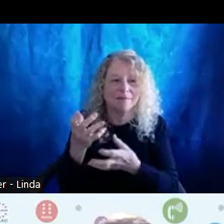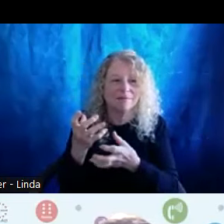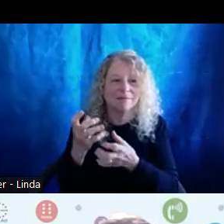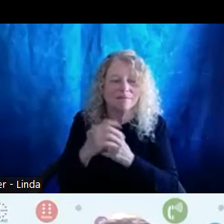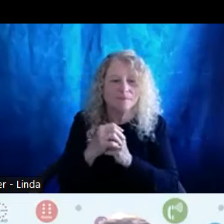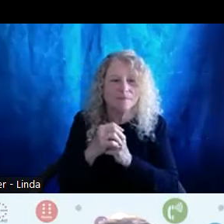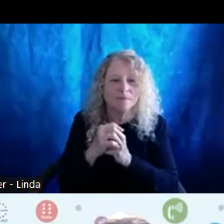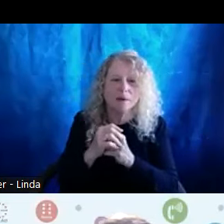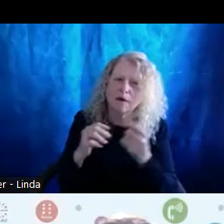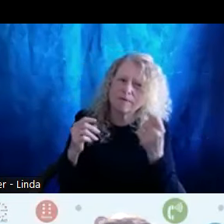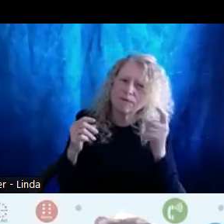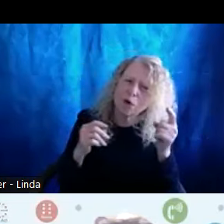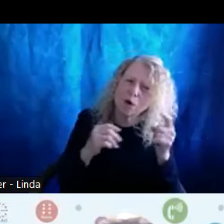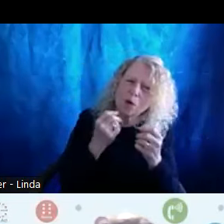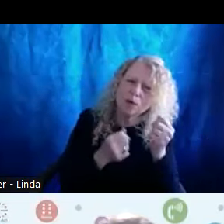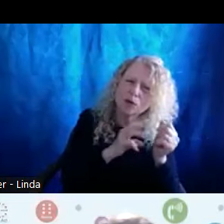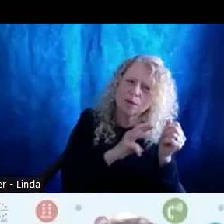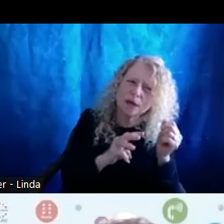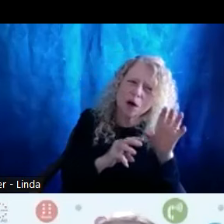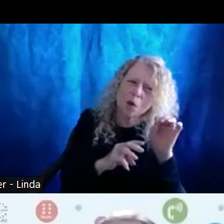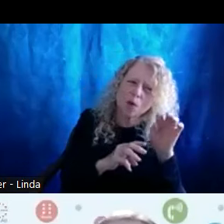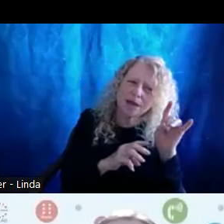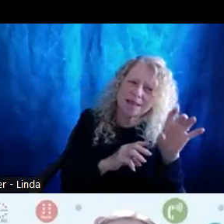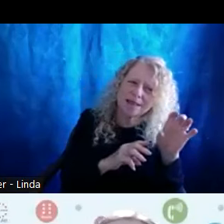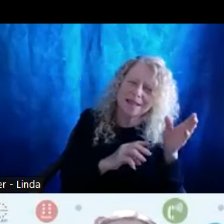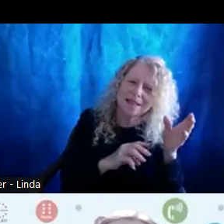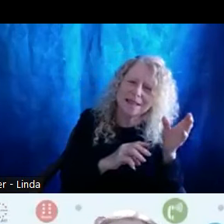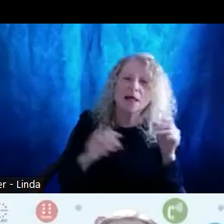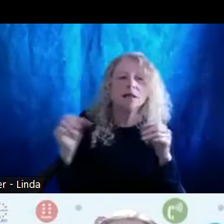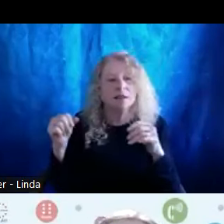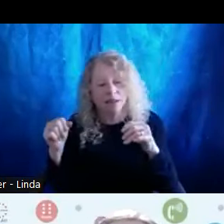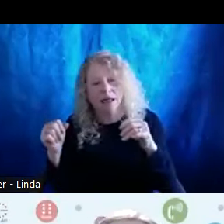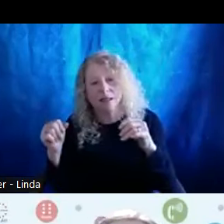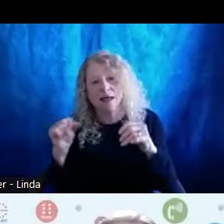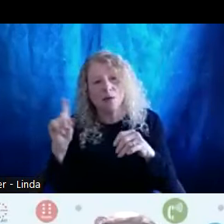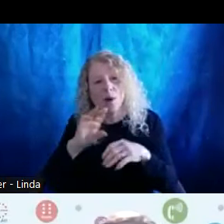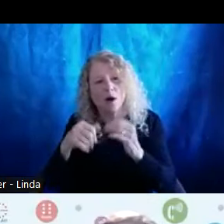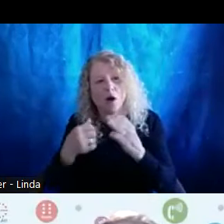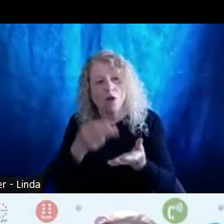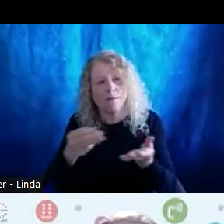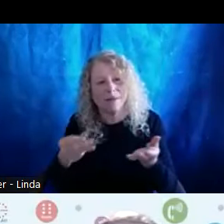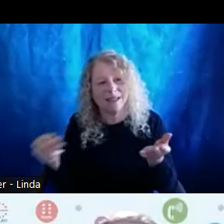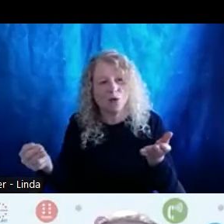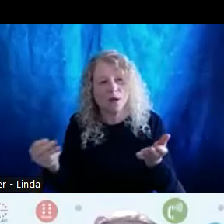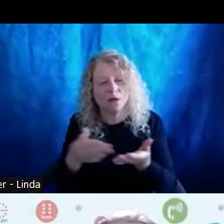or which website ODC. Yes, and where all the materials for the for the disability